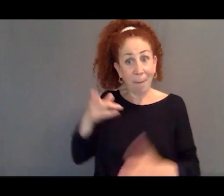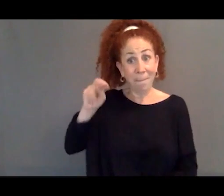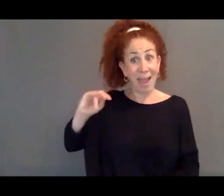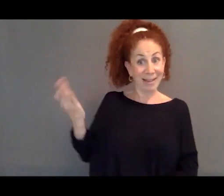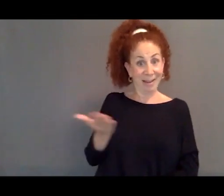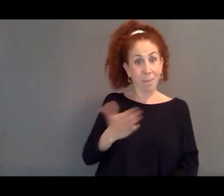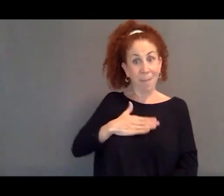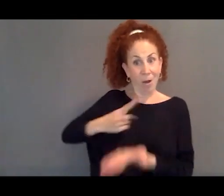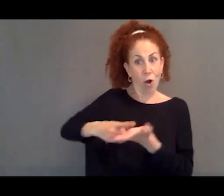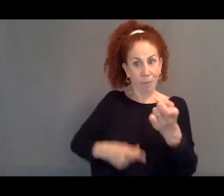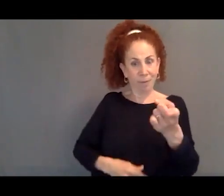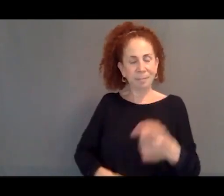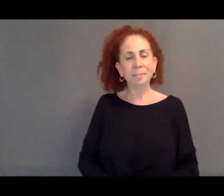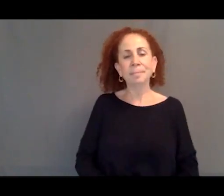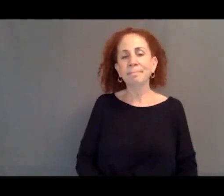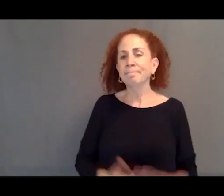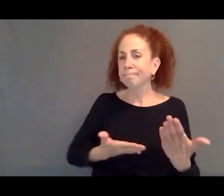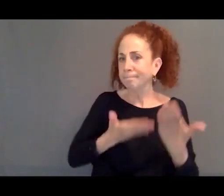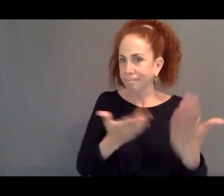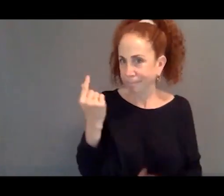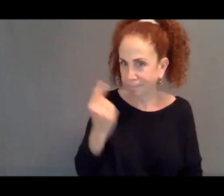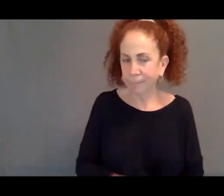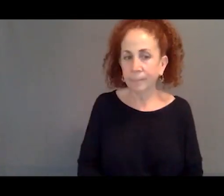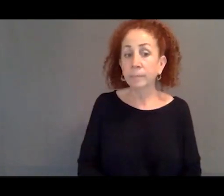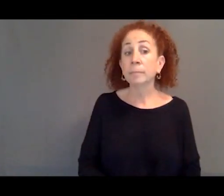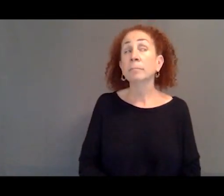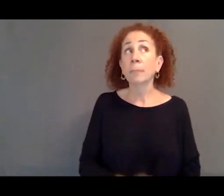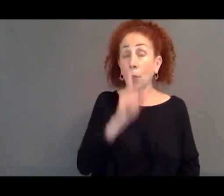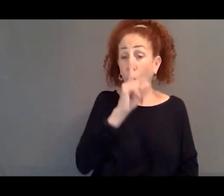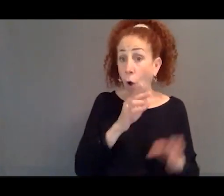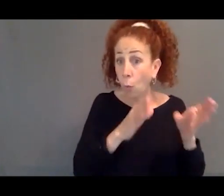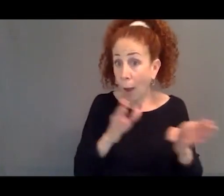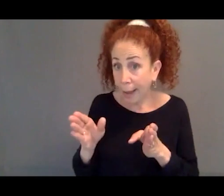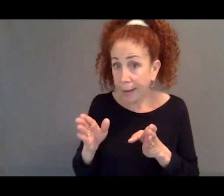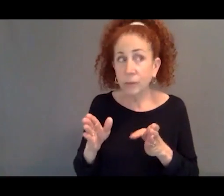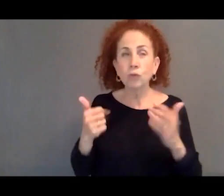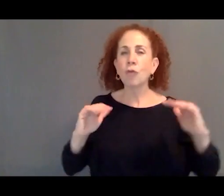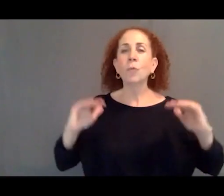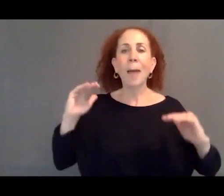that there are ways of trying to balance these different claims,